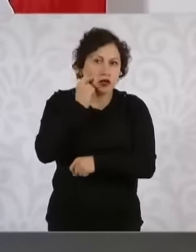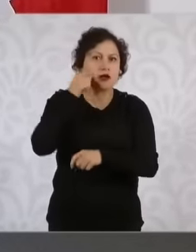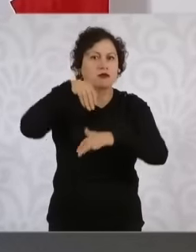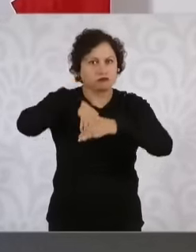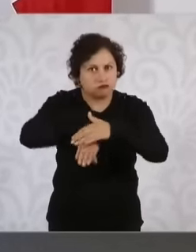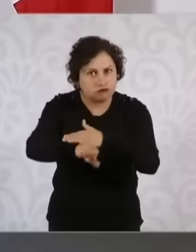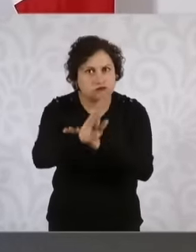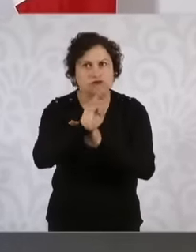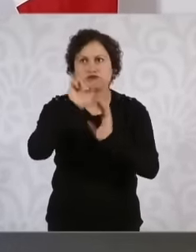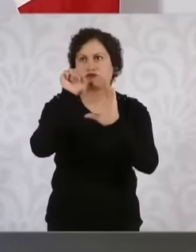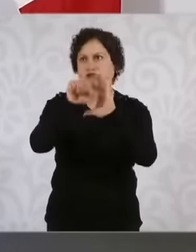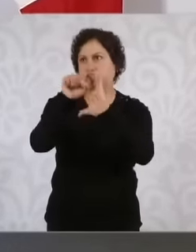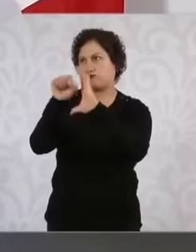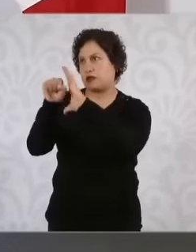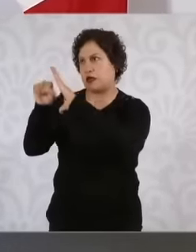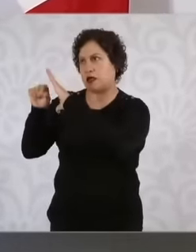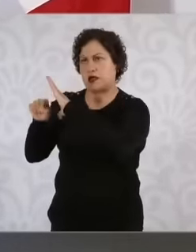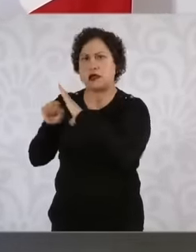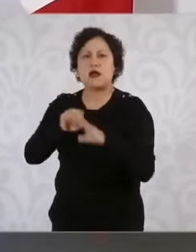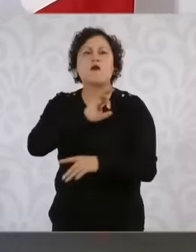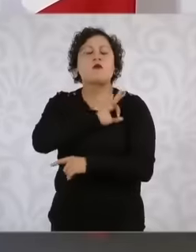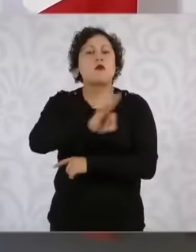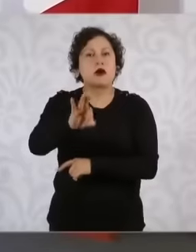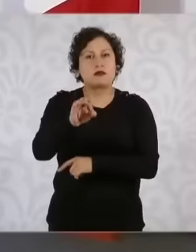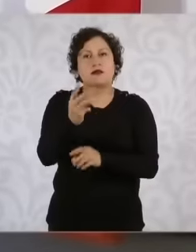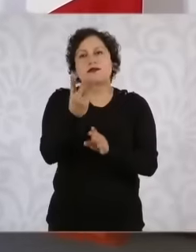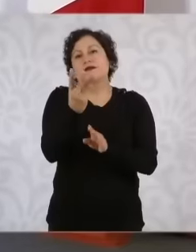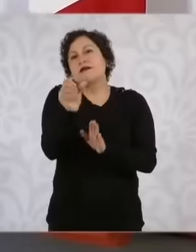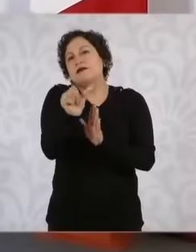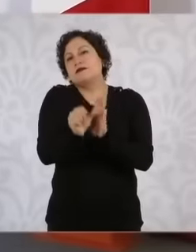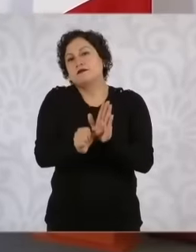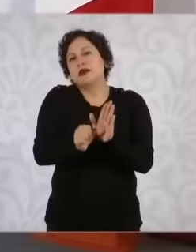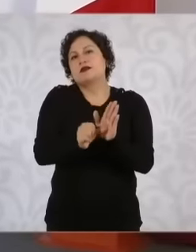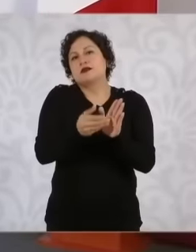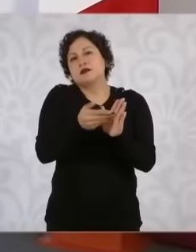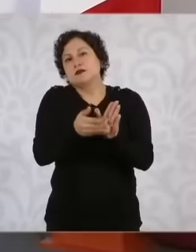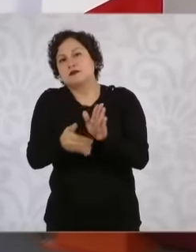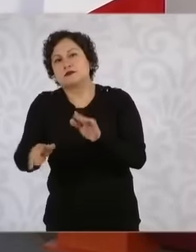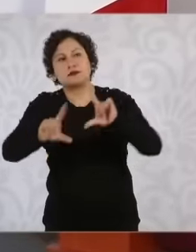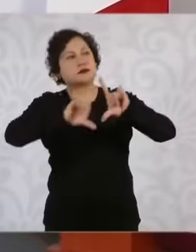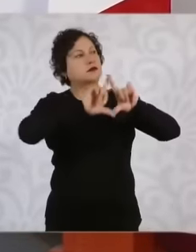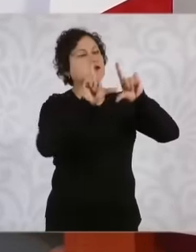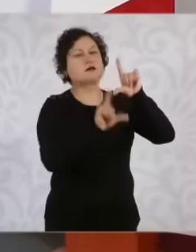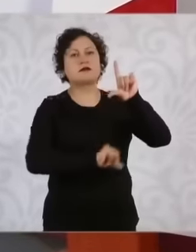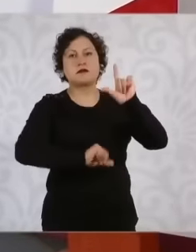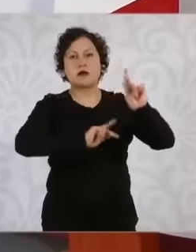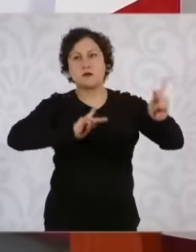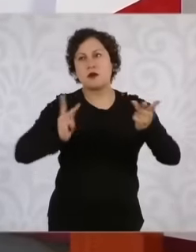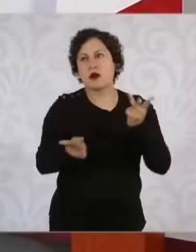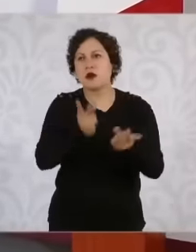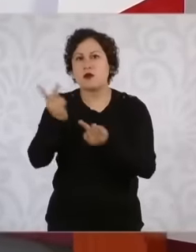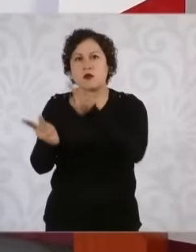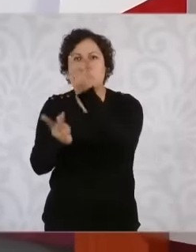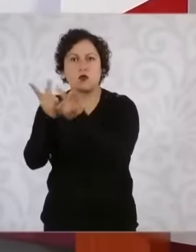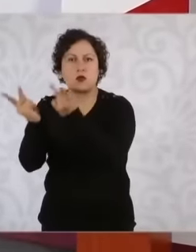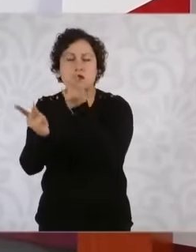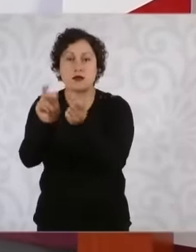months to Being able to do the complete questionnaire there are many questions because the objective